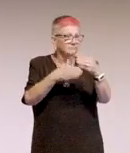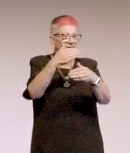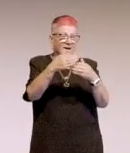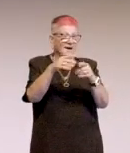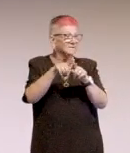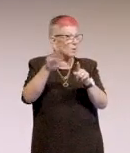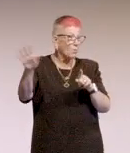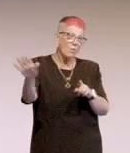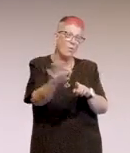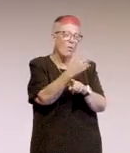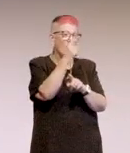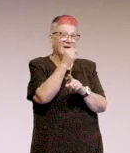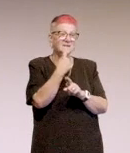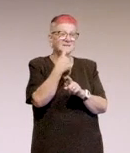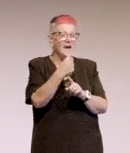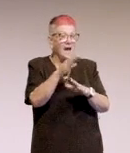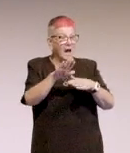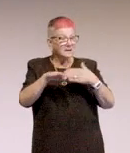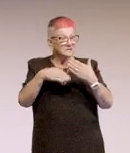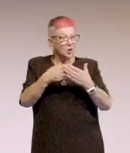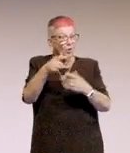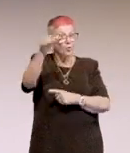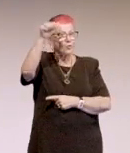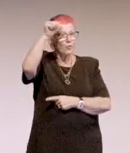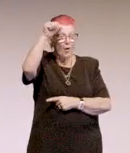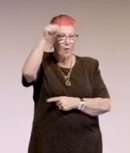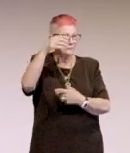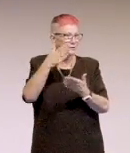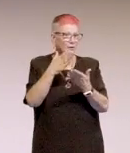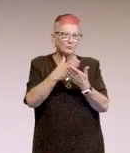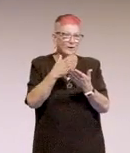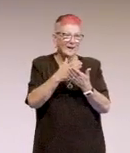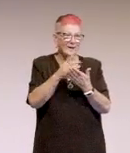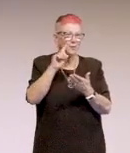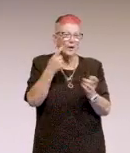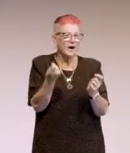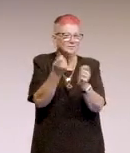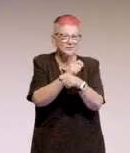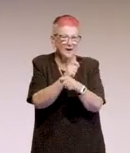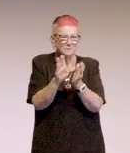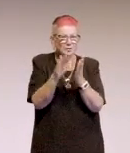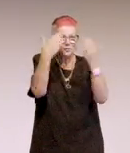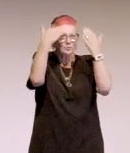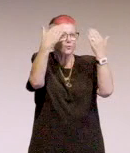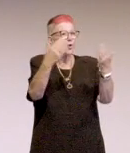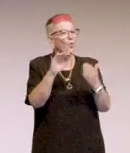can attest, until you're actually made aware of something, you can't do much about it, 'cause you just don't know it's there.